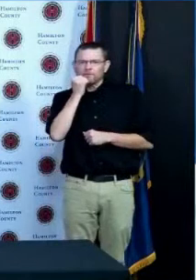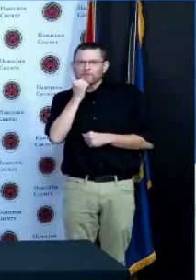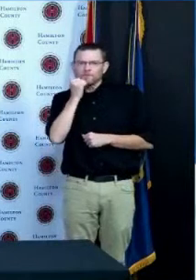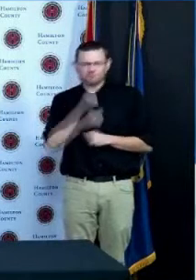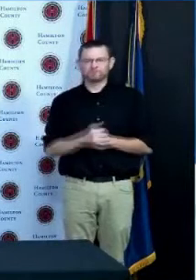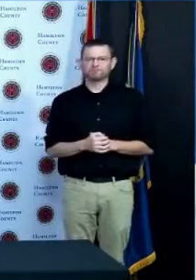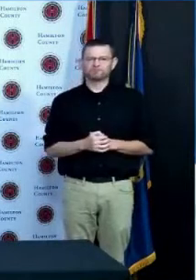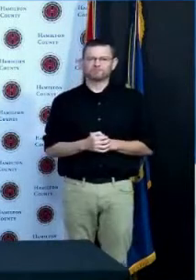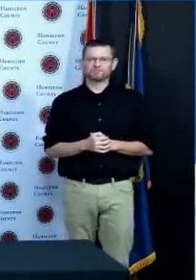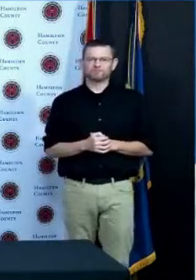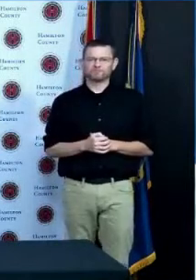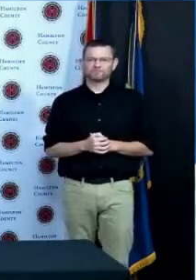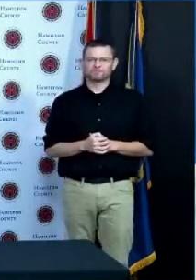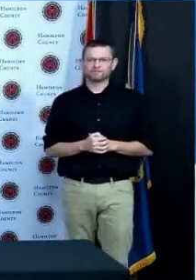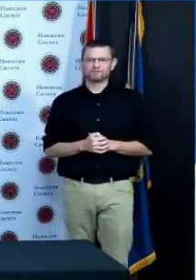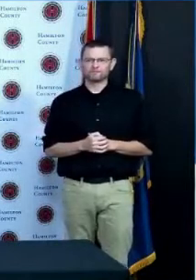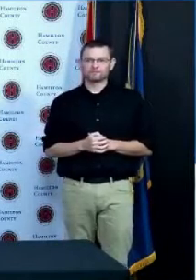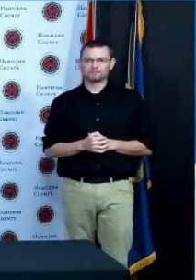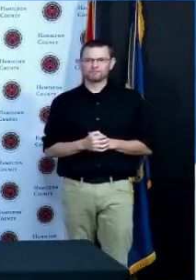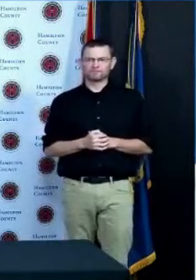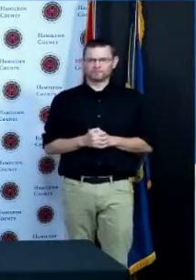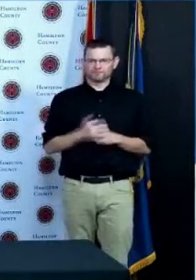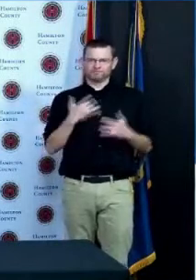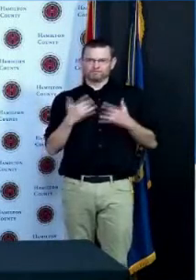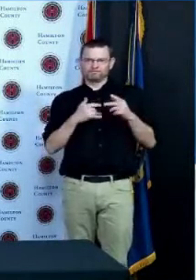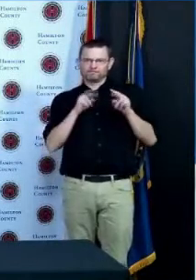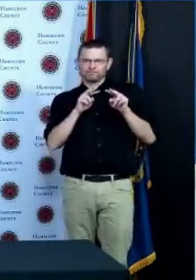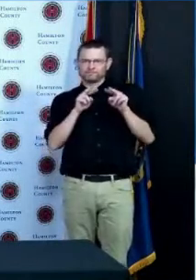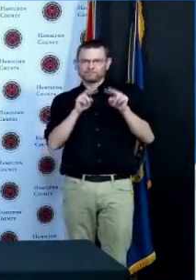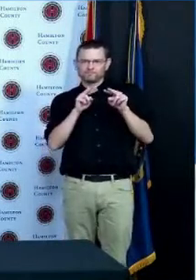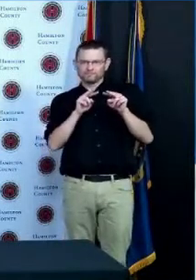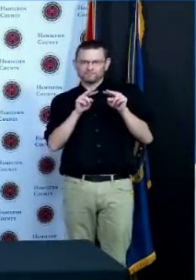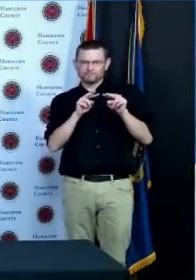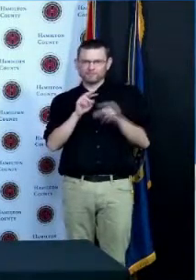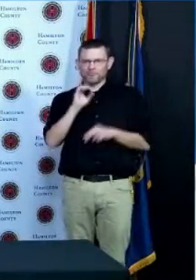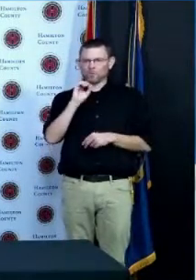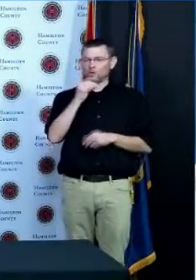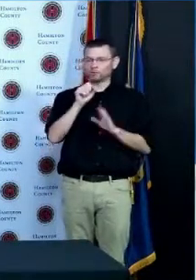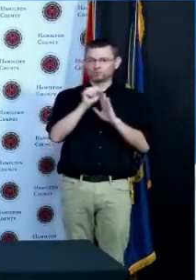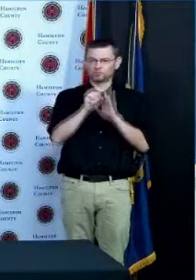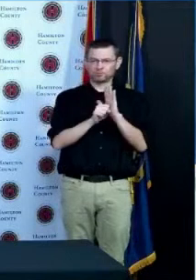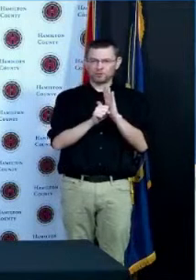is tied to the Ohio Alert System so if you were to look at the state's alert system we are red